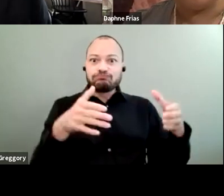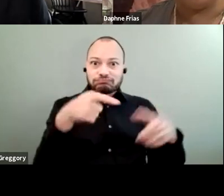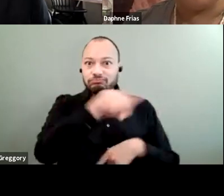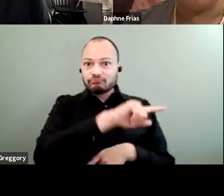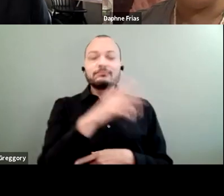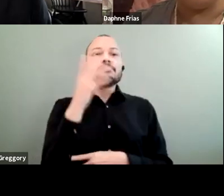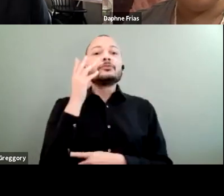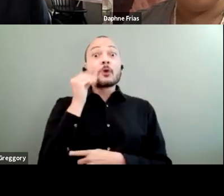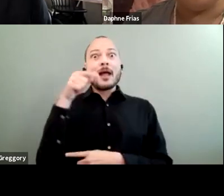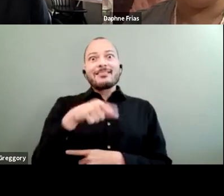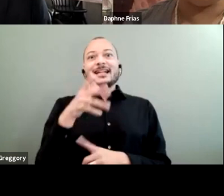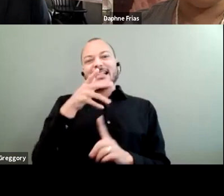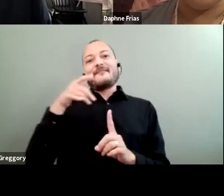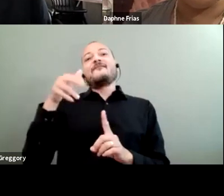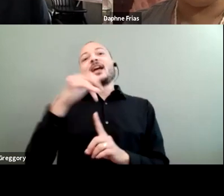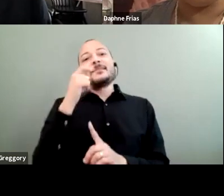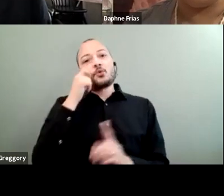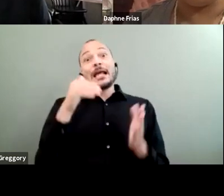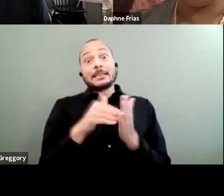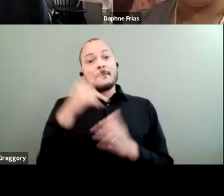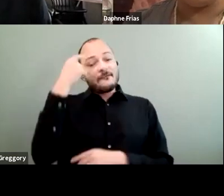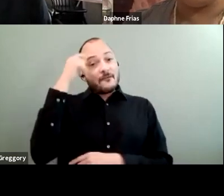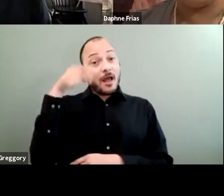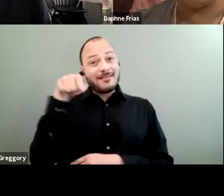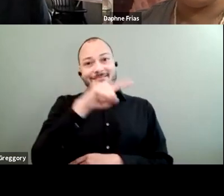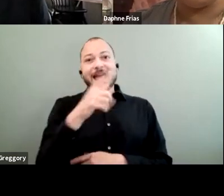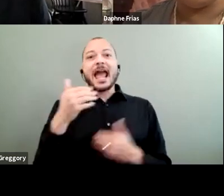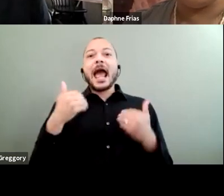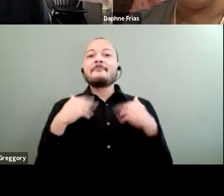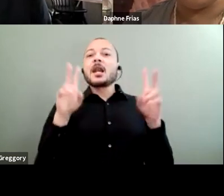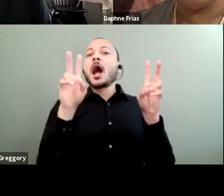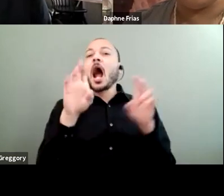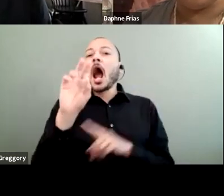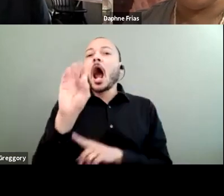this environmental racism because they have been othered and deemed less than,